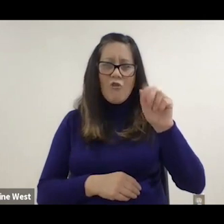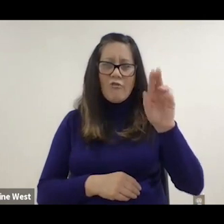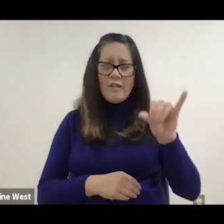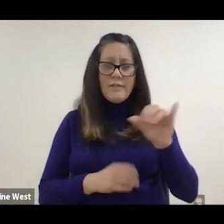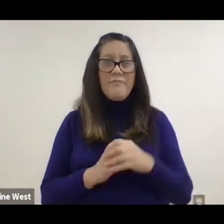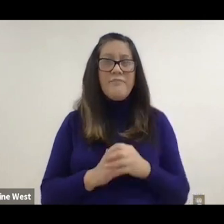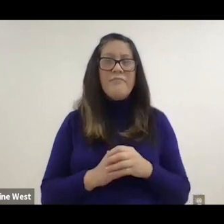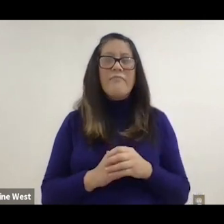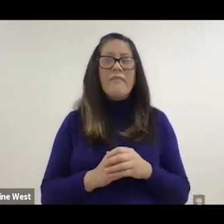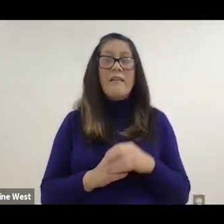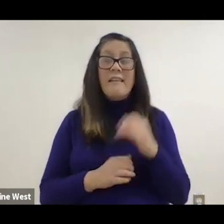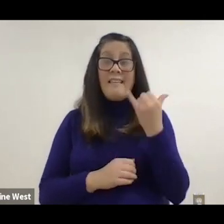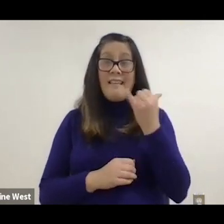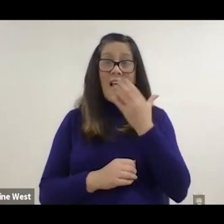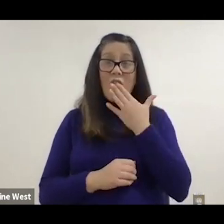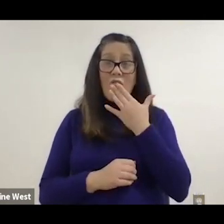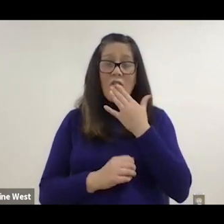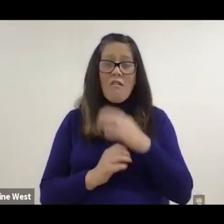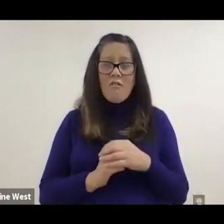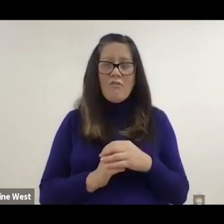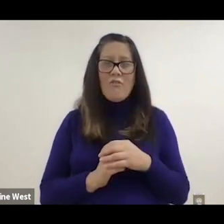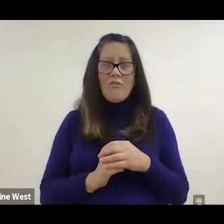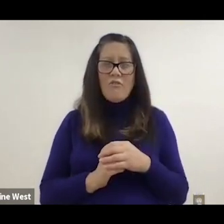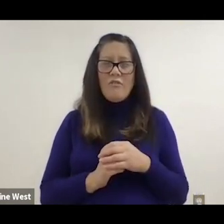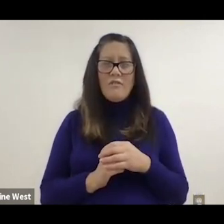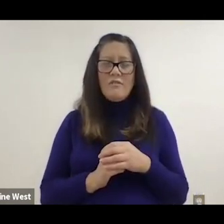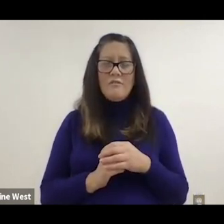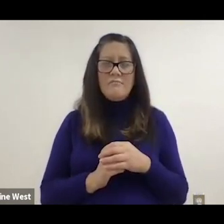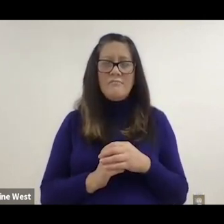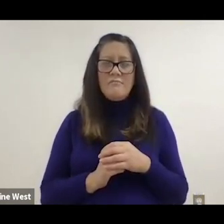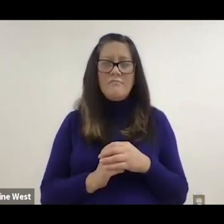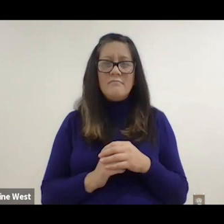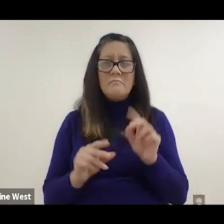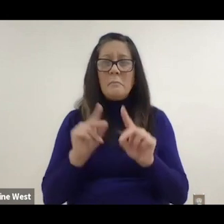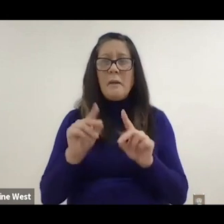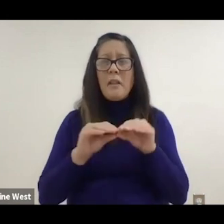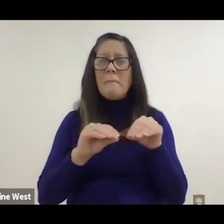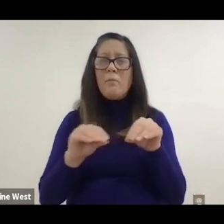Yellow color is really when people are doing moving a little bit but